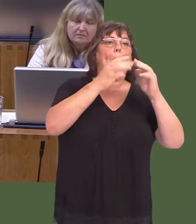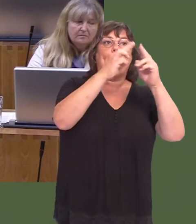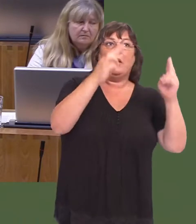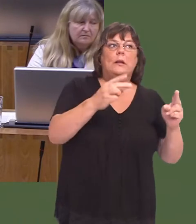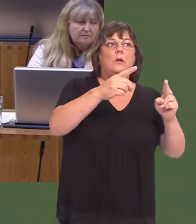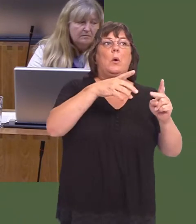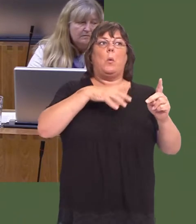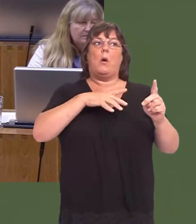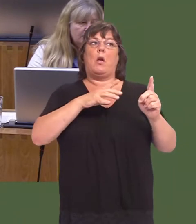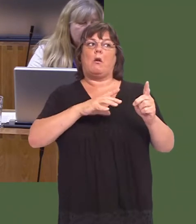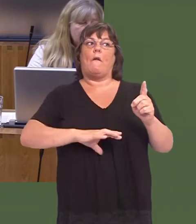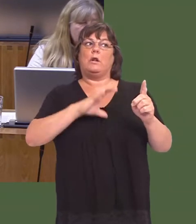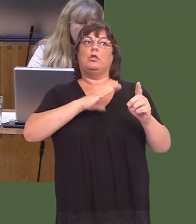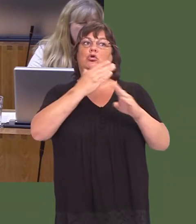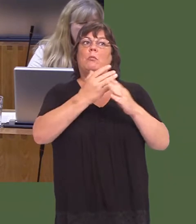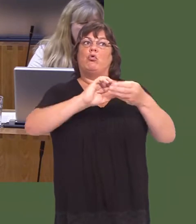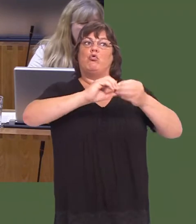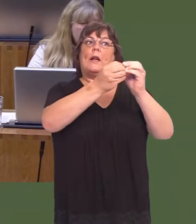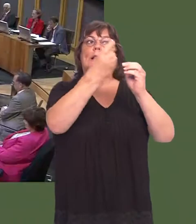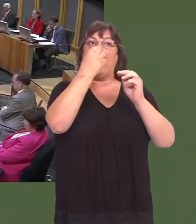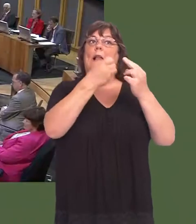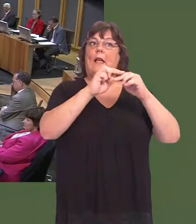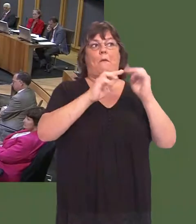On that basis, weíre confident the jobs can be created. Andrew R.T.